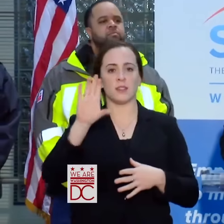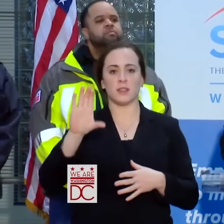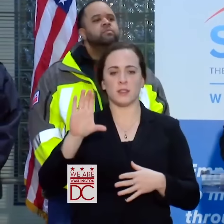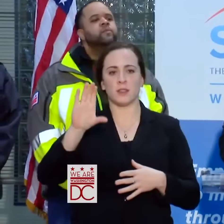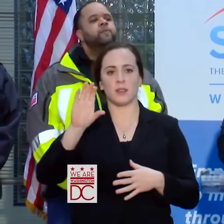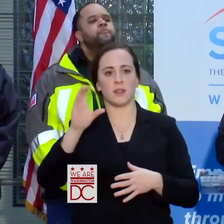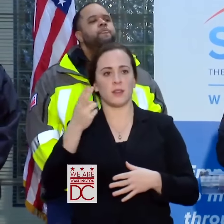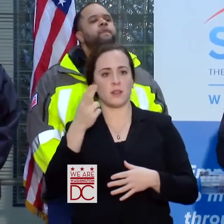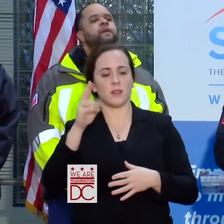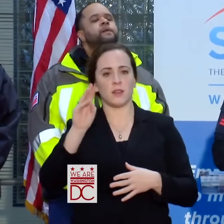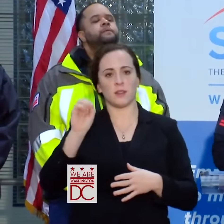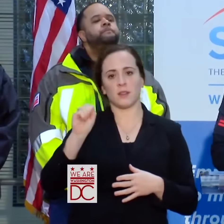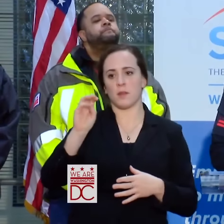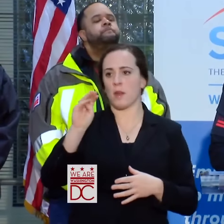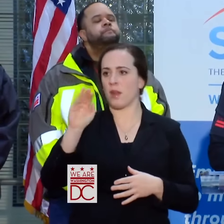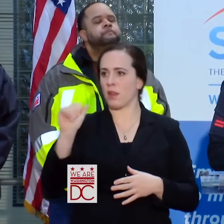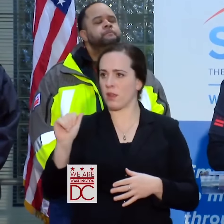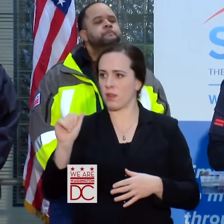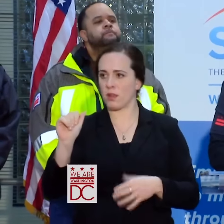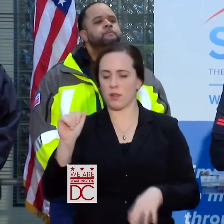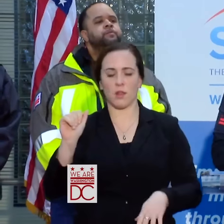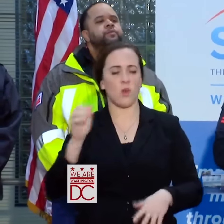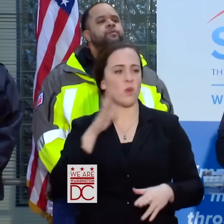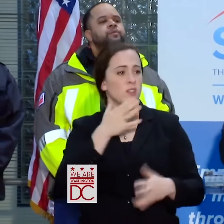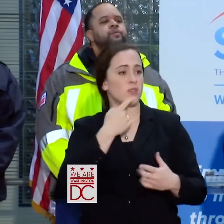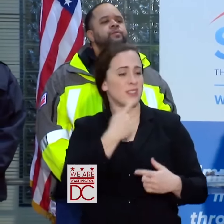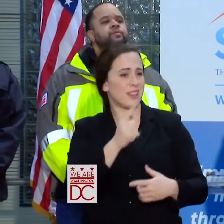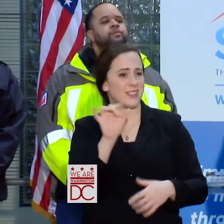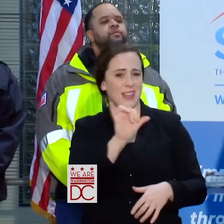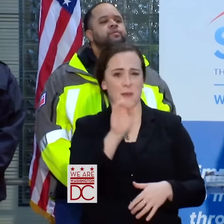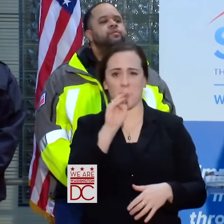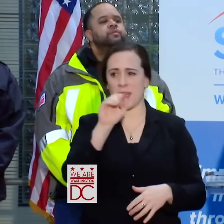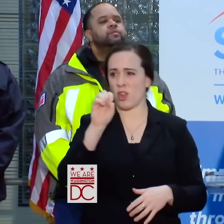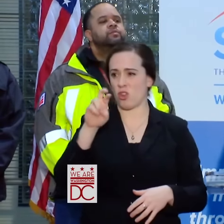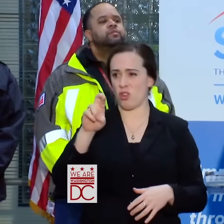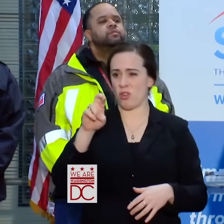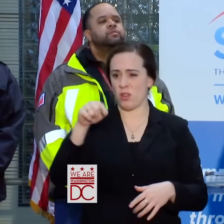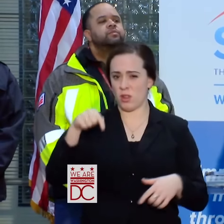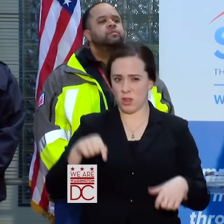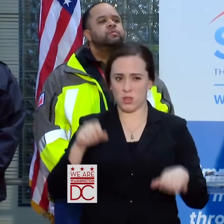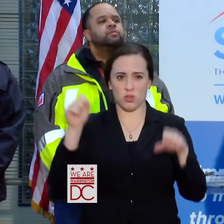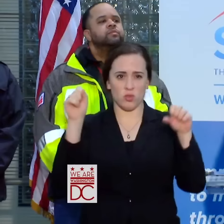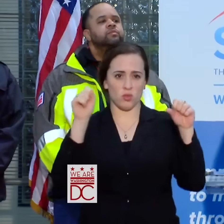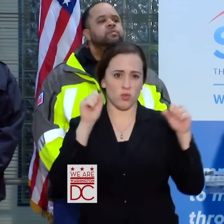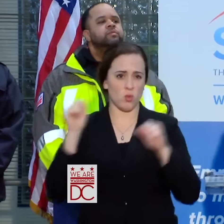MANAGEMENT AGENCY AND I WANT TO ECHO WHAT THE MAYOR SAID. IN THIS STORM THAT WE'RE IN RIGHT NOW, WE ARE VERY MUCH